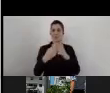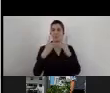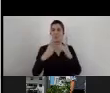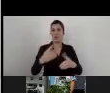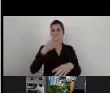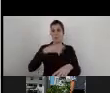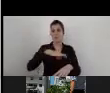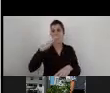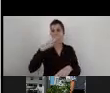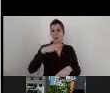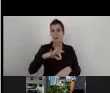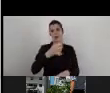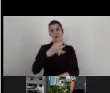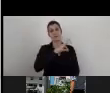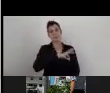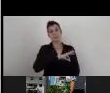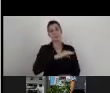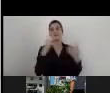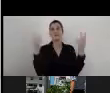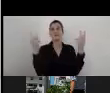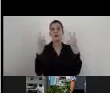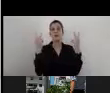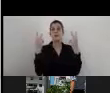and most important, that will be inclusive.